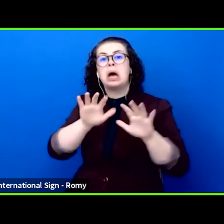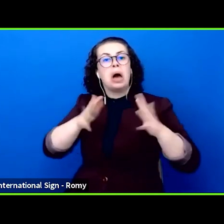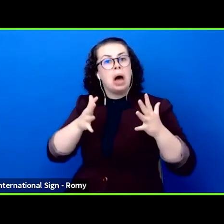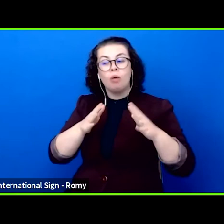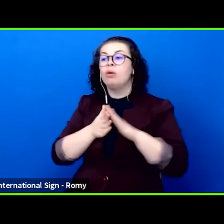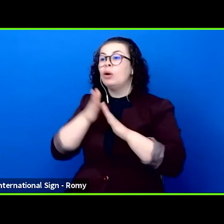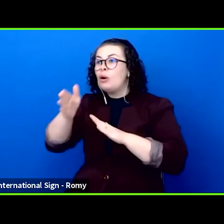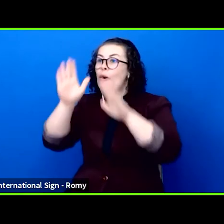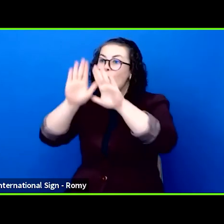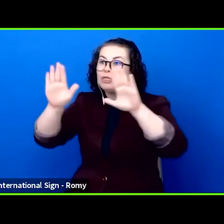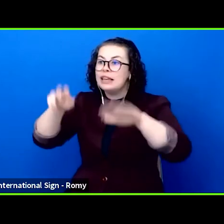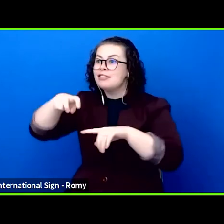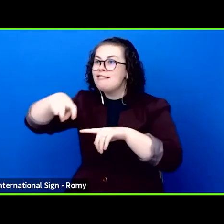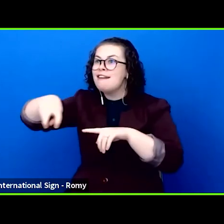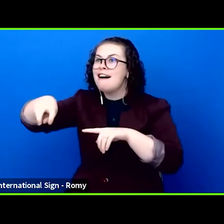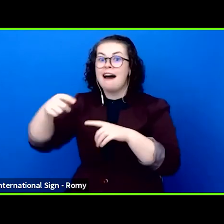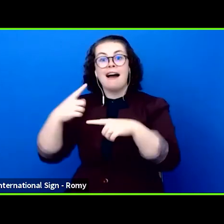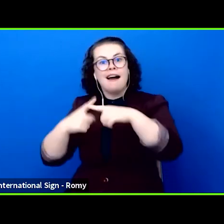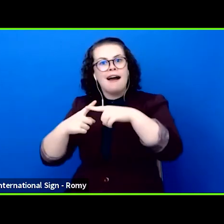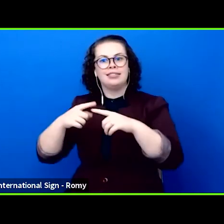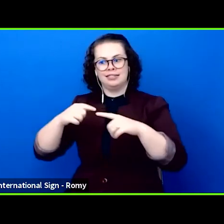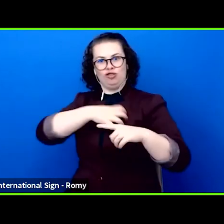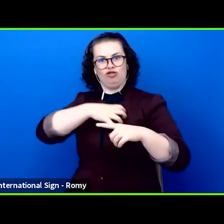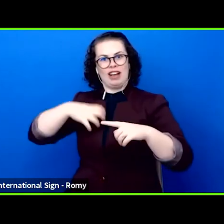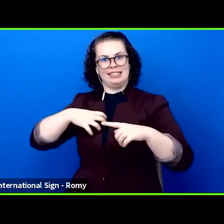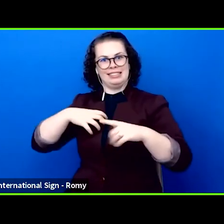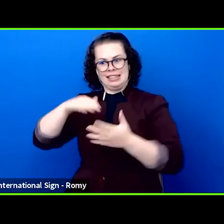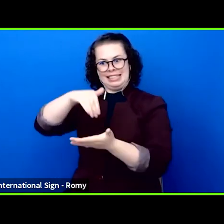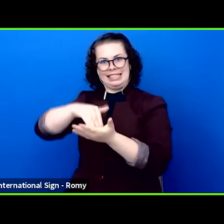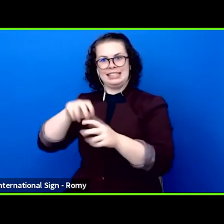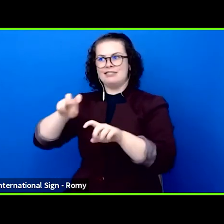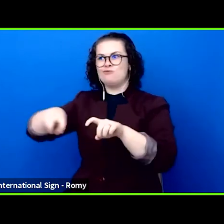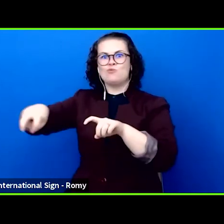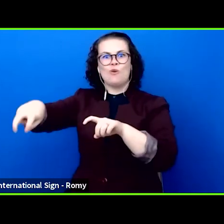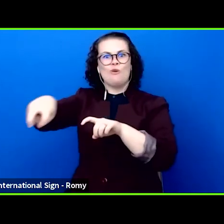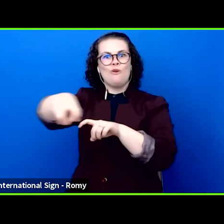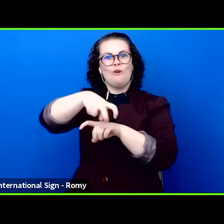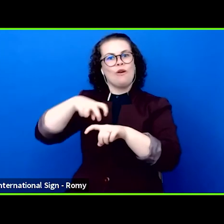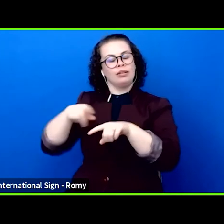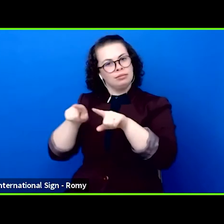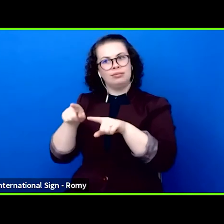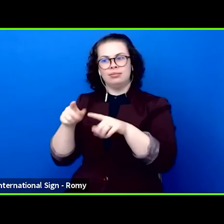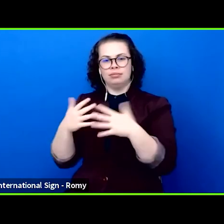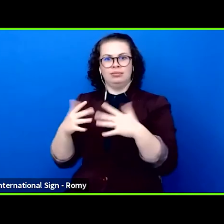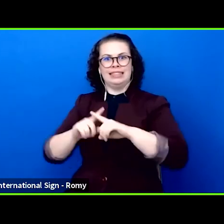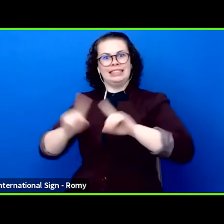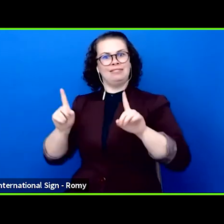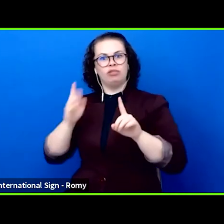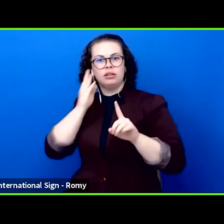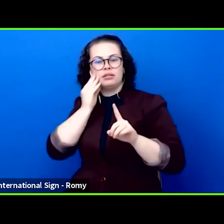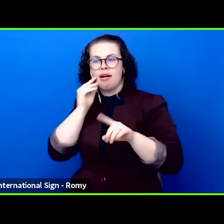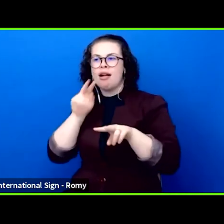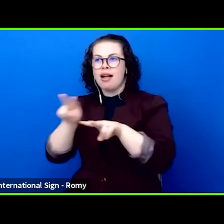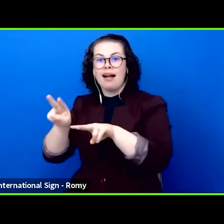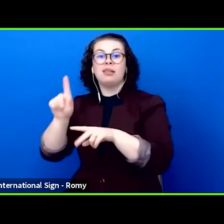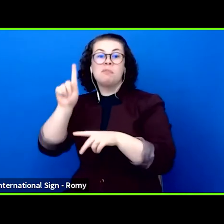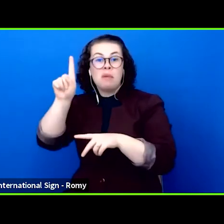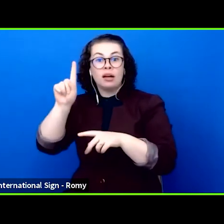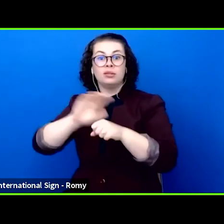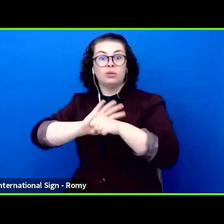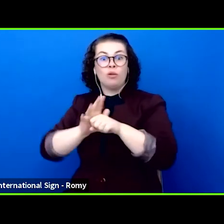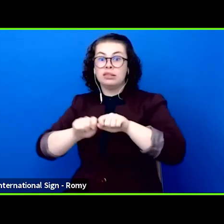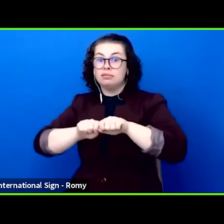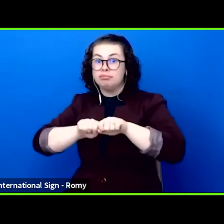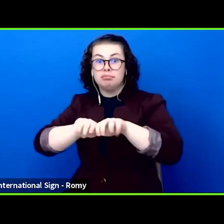and on the digital stage. Due to the pandemic, we can only invite you for four full days of